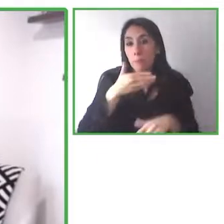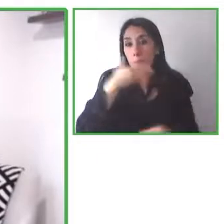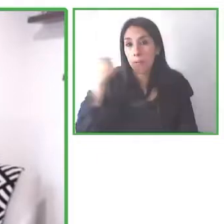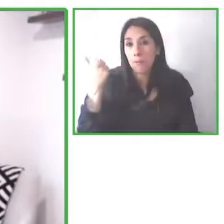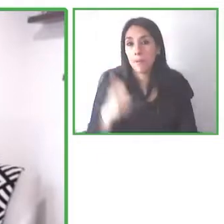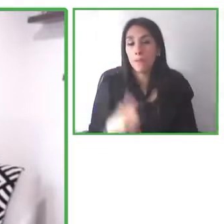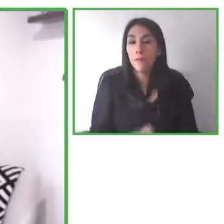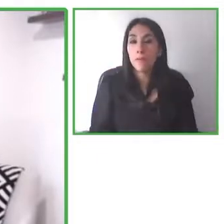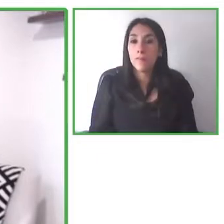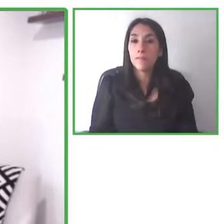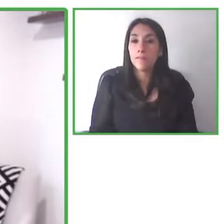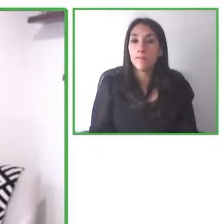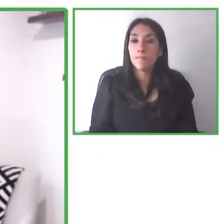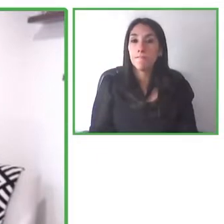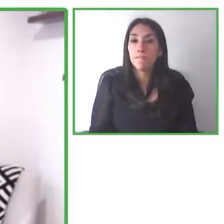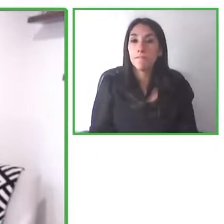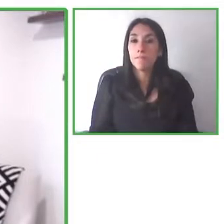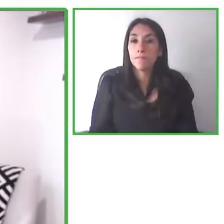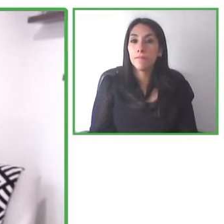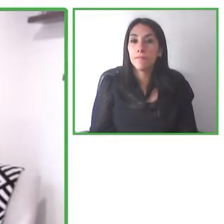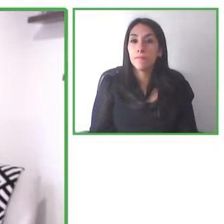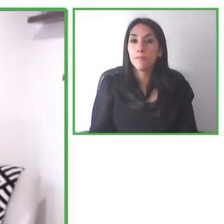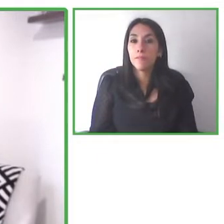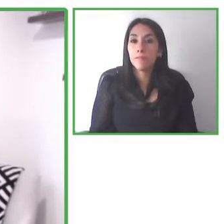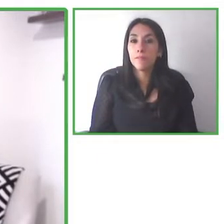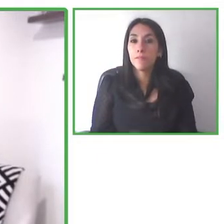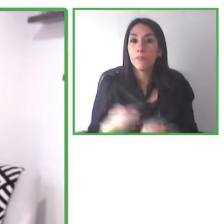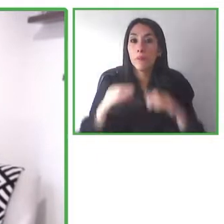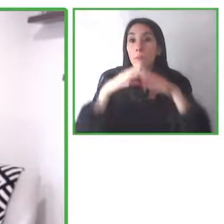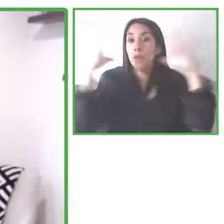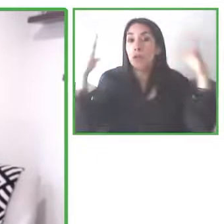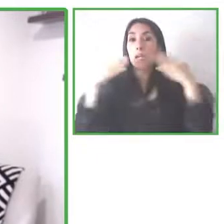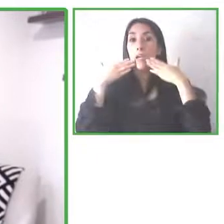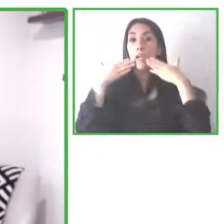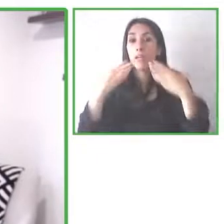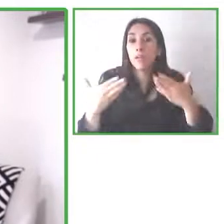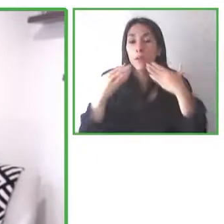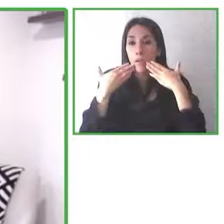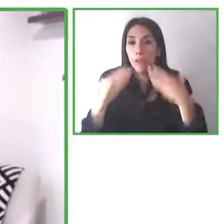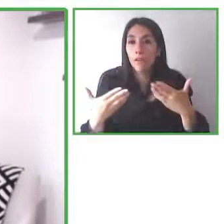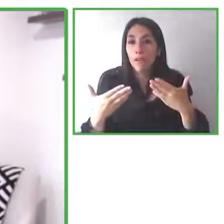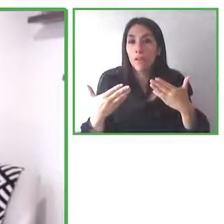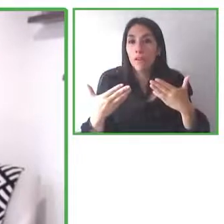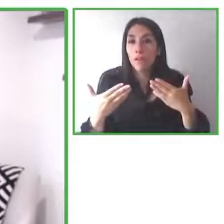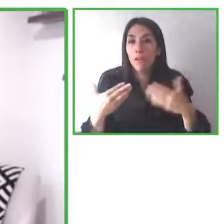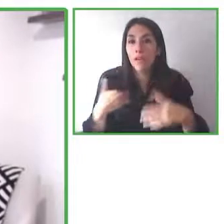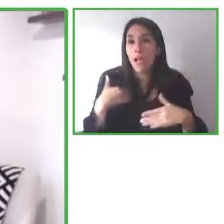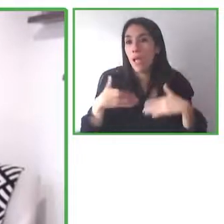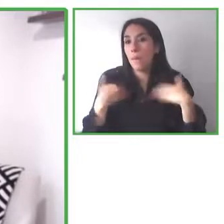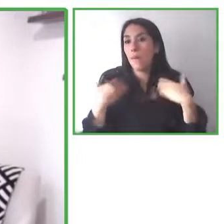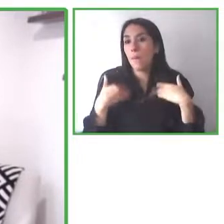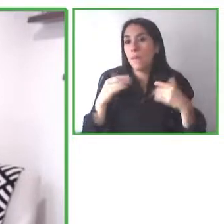I so, appreciate being asked to join you today and to give this presentation and